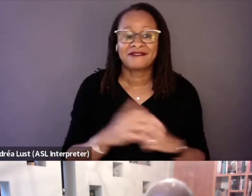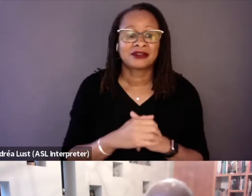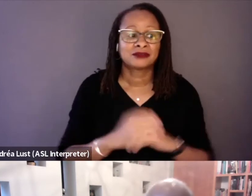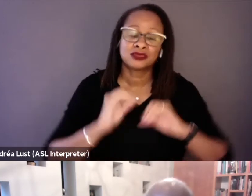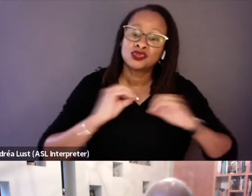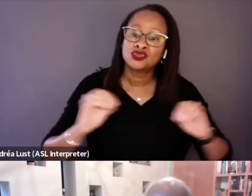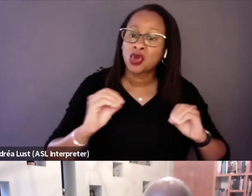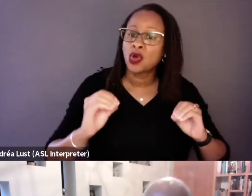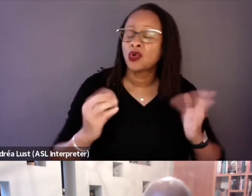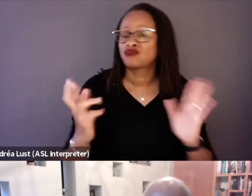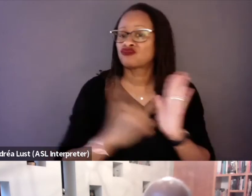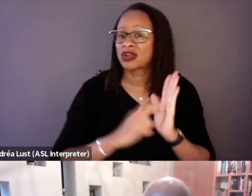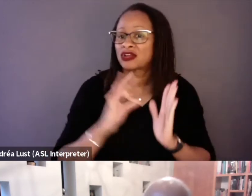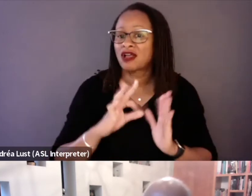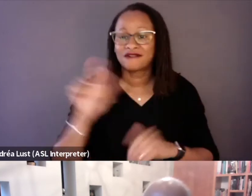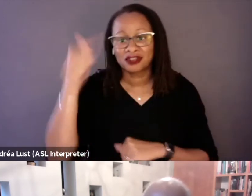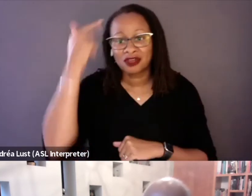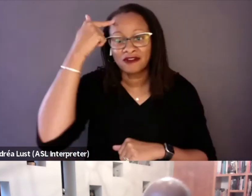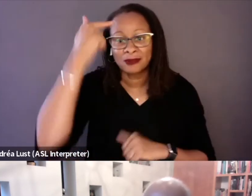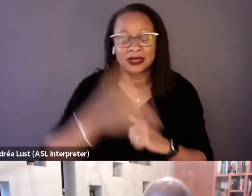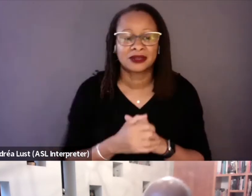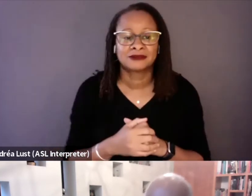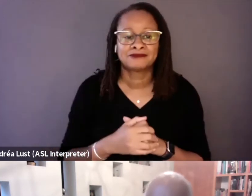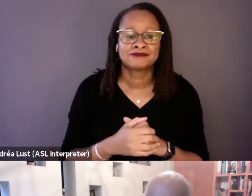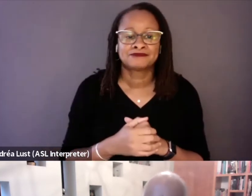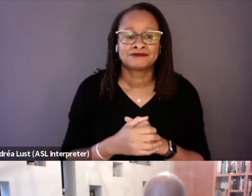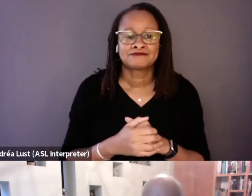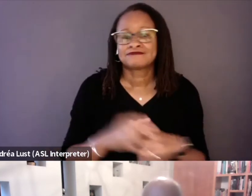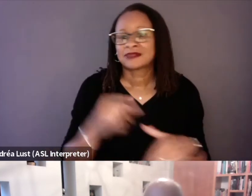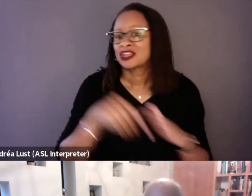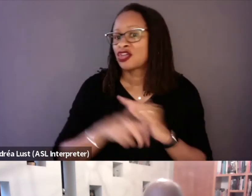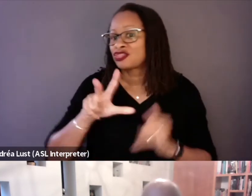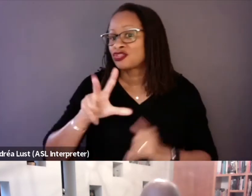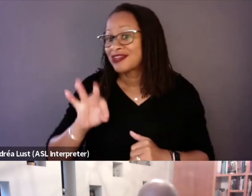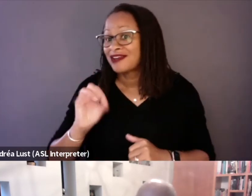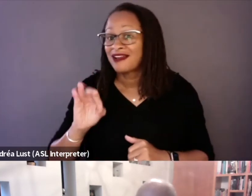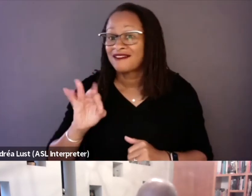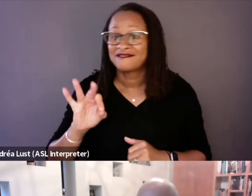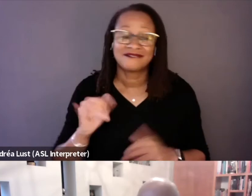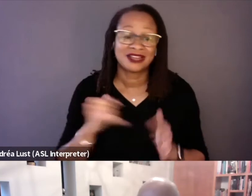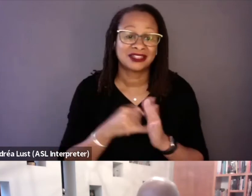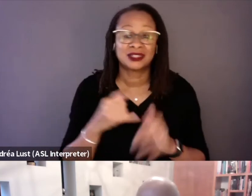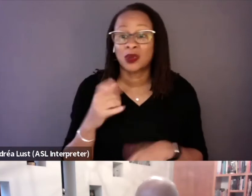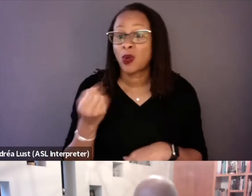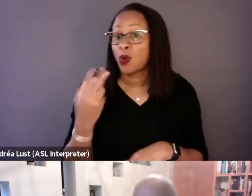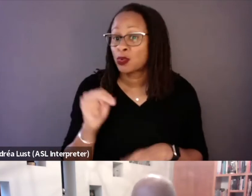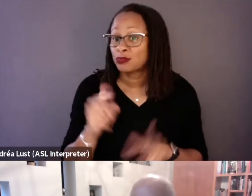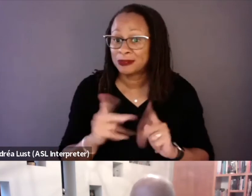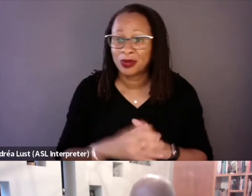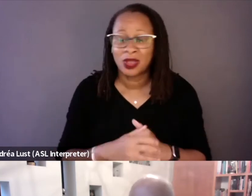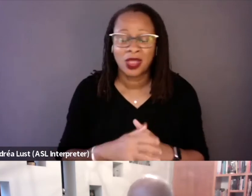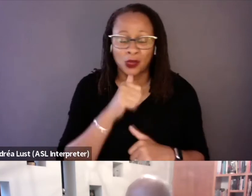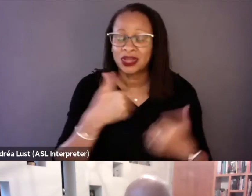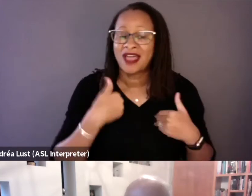of the government having killed 39 of its own citizens. We would not have this film without that footage.